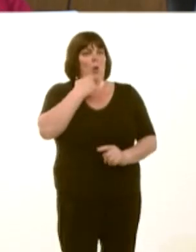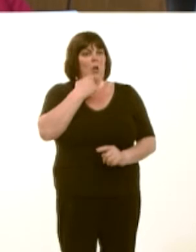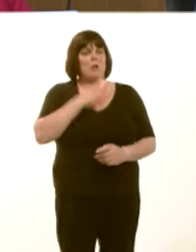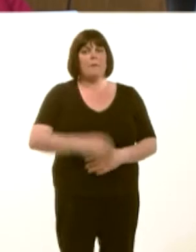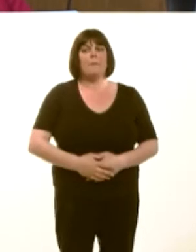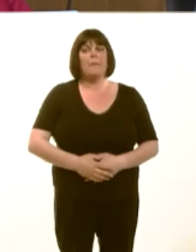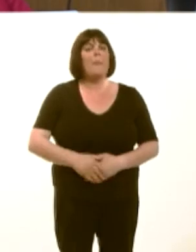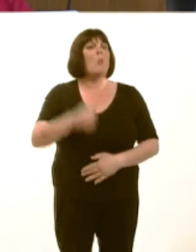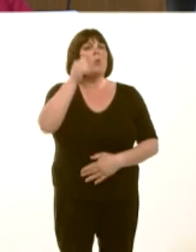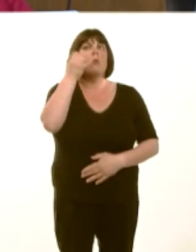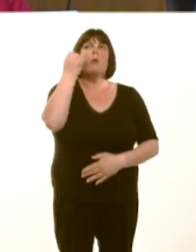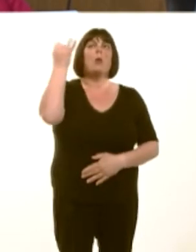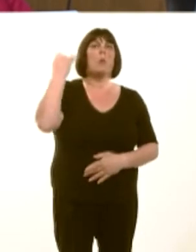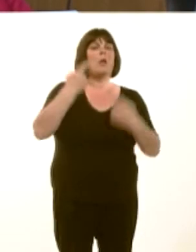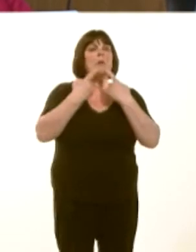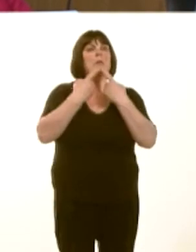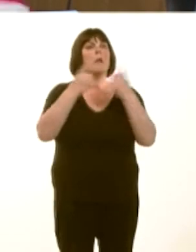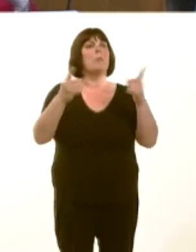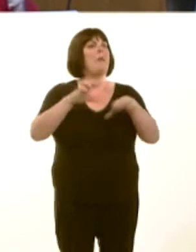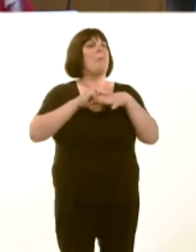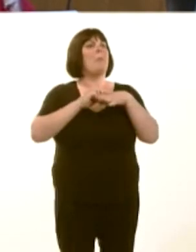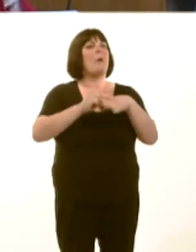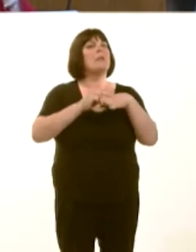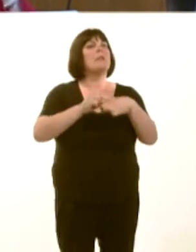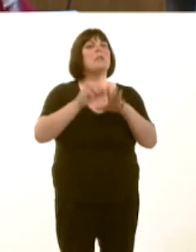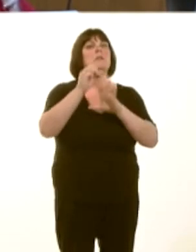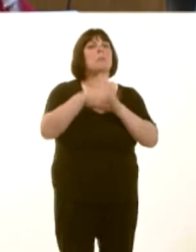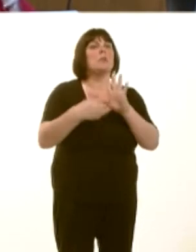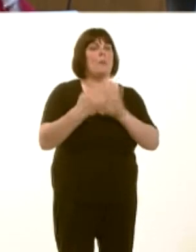Yn ail, yn Ùl y datganiad a gafodd ei wneud yr wythnos diwethaf ynglyn ‚ phrentisiaethau,